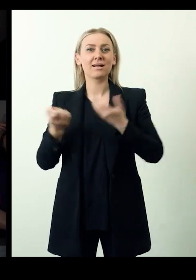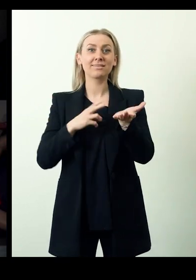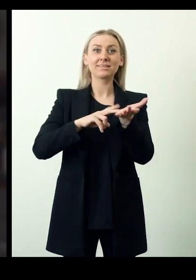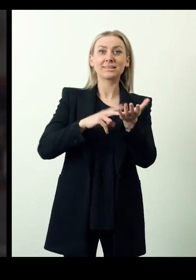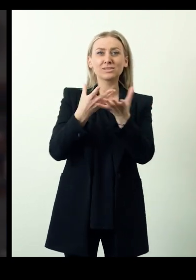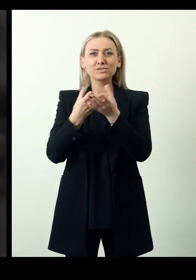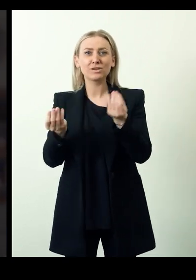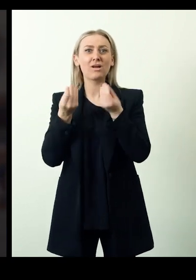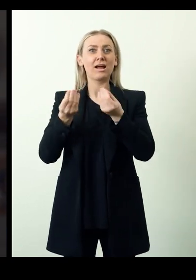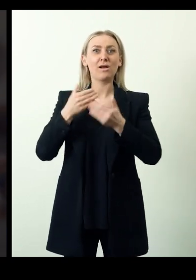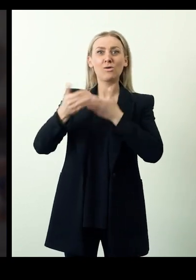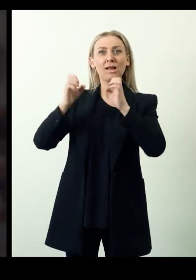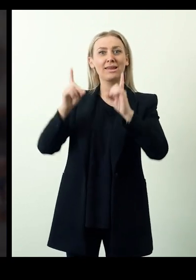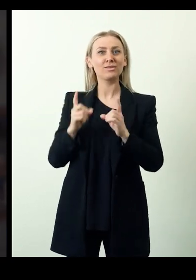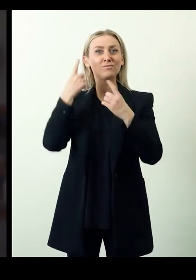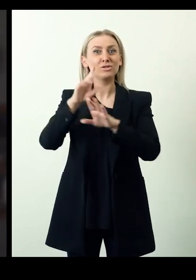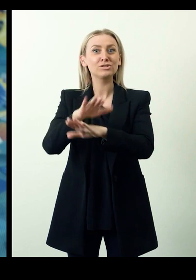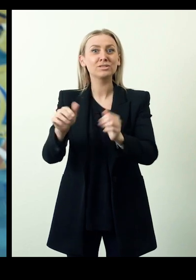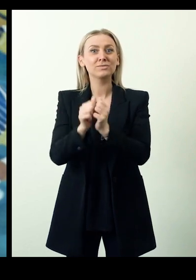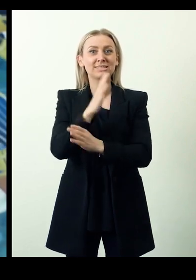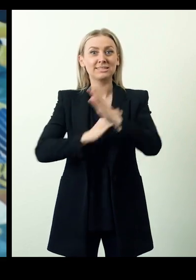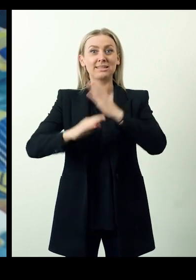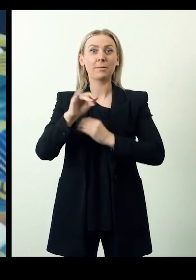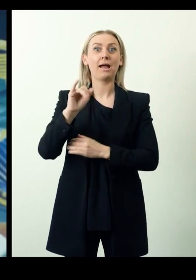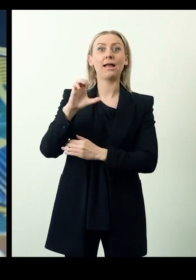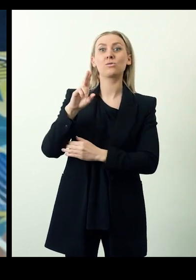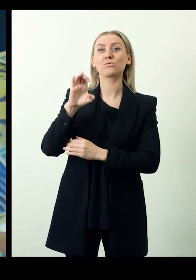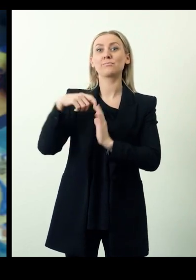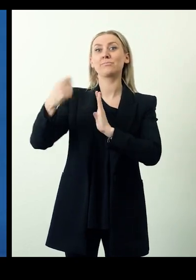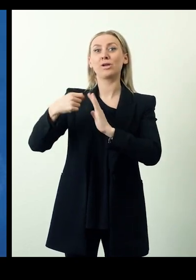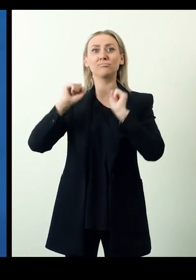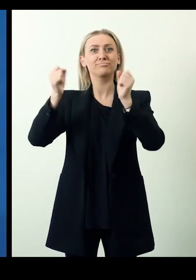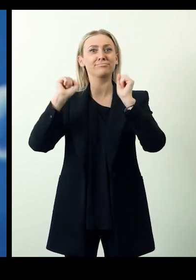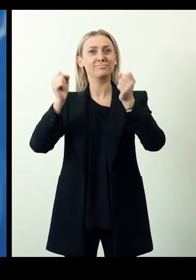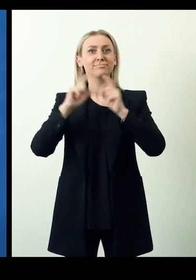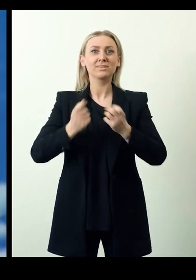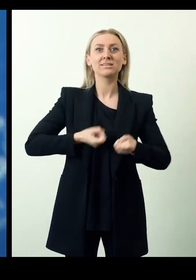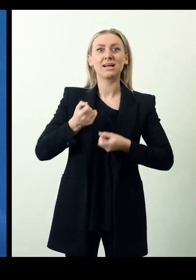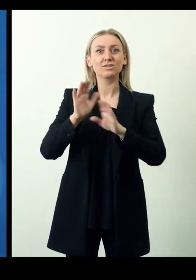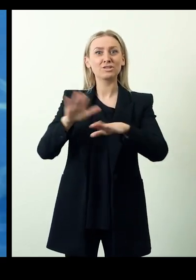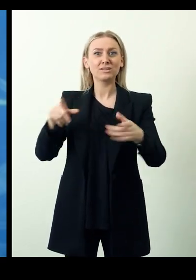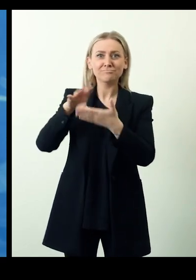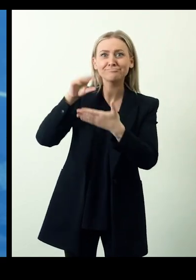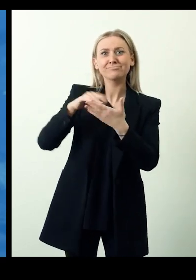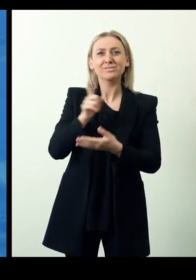for the education of children with disabilities in 2018. The iCube uses projections to create immersive and interactive environments